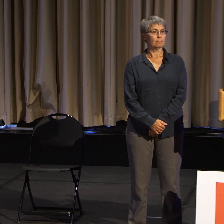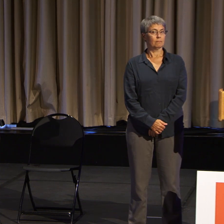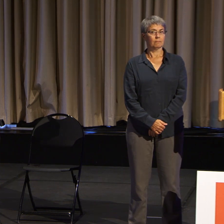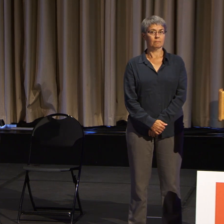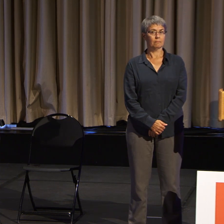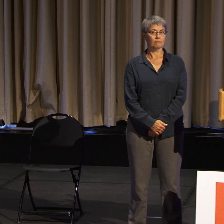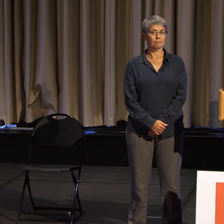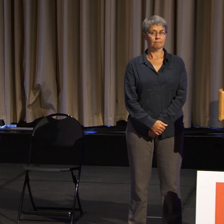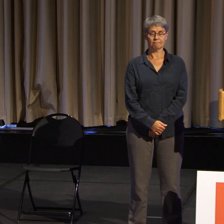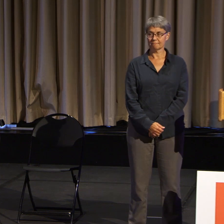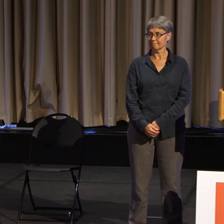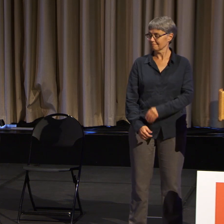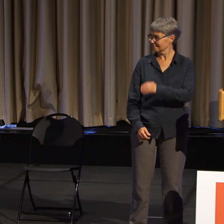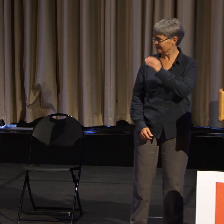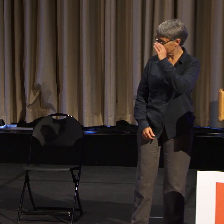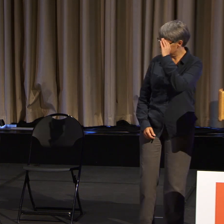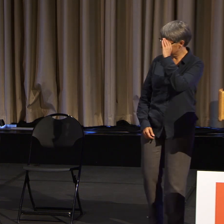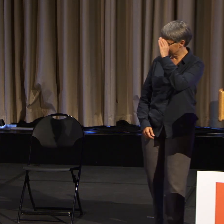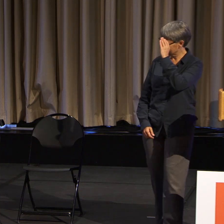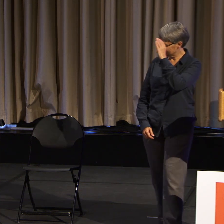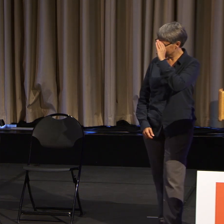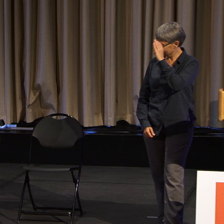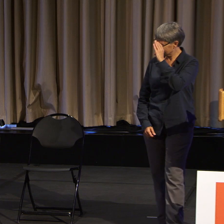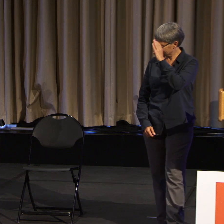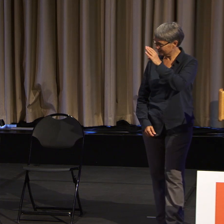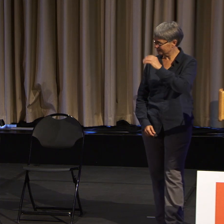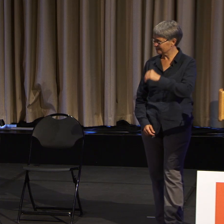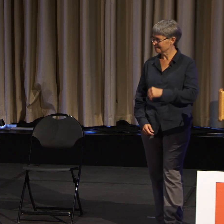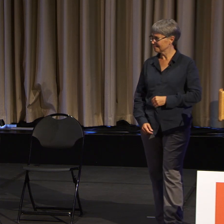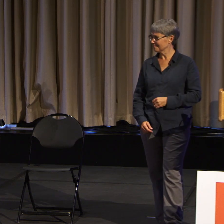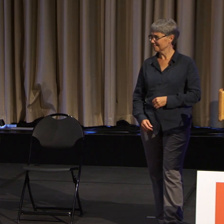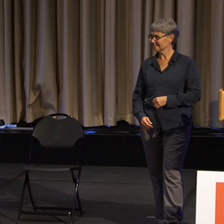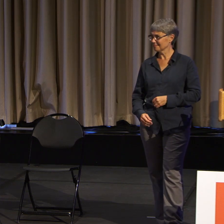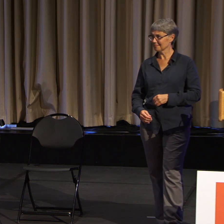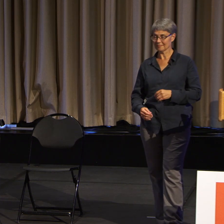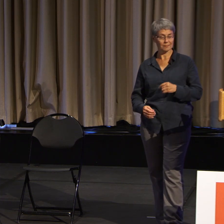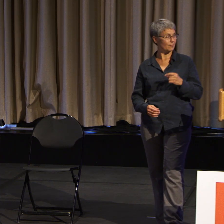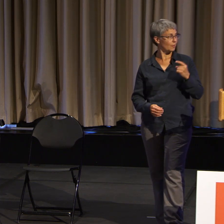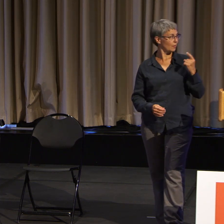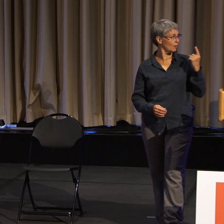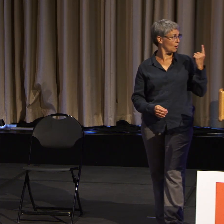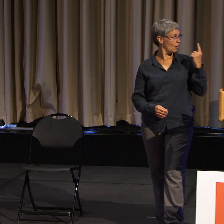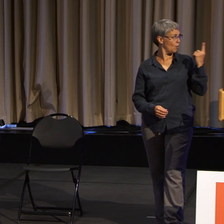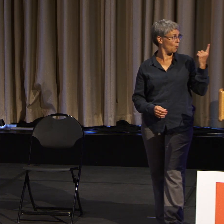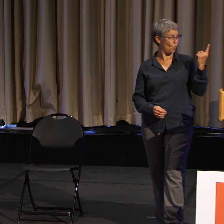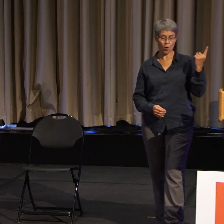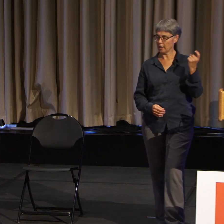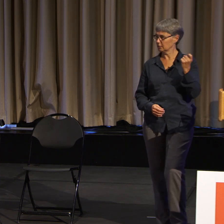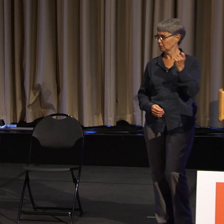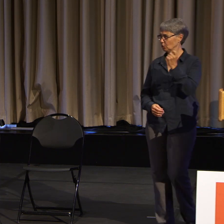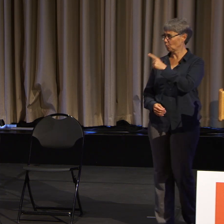Hi, Anita. So one question that I always run into as a younger